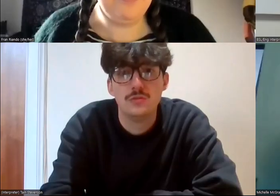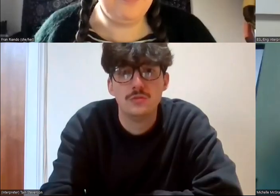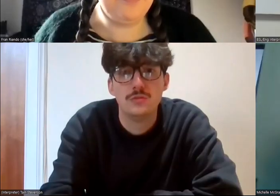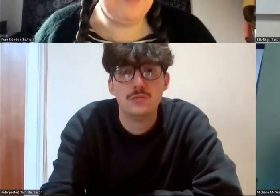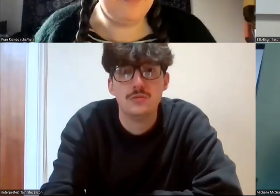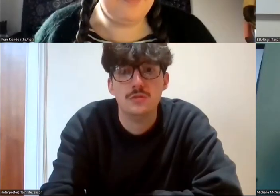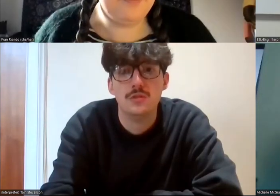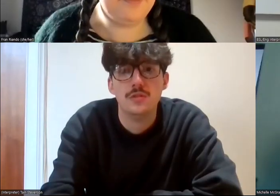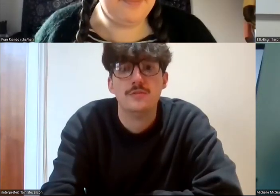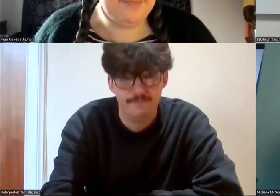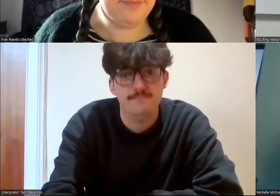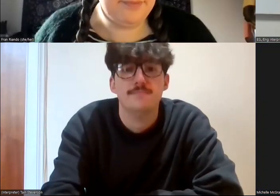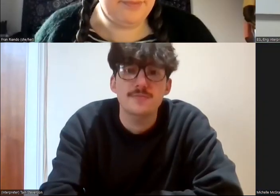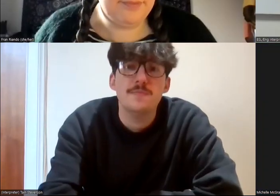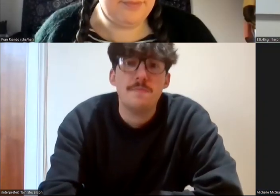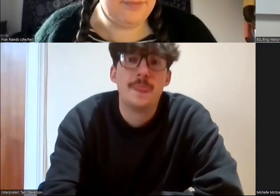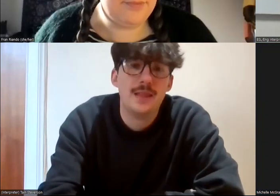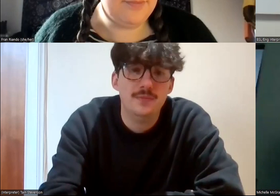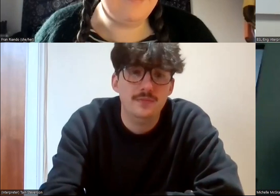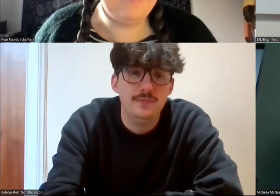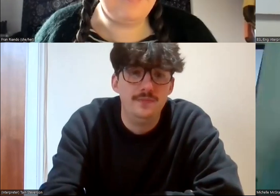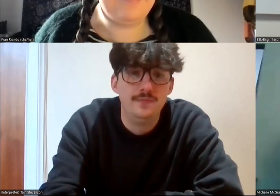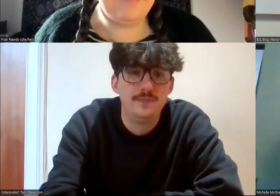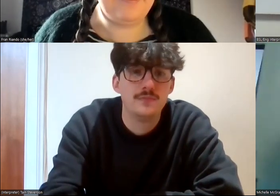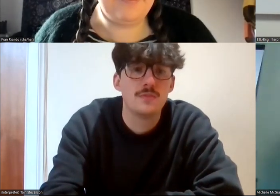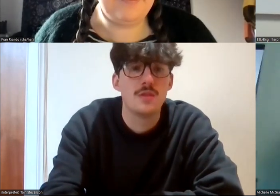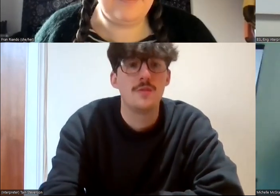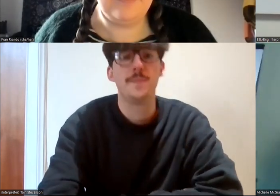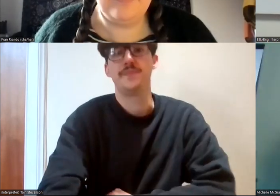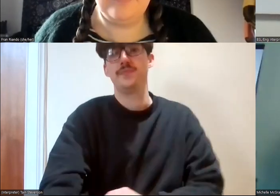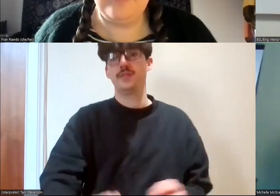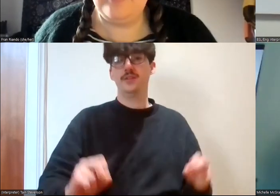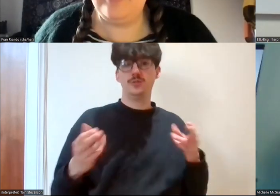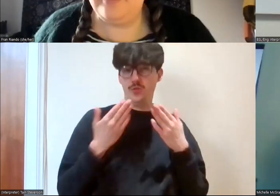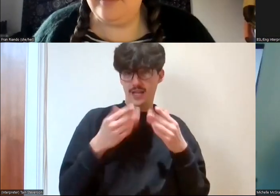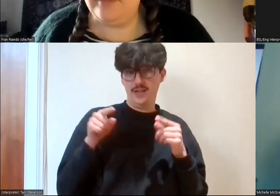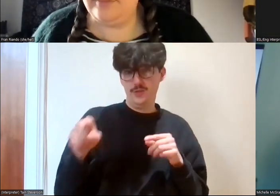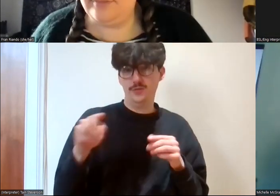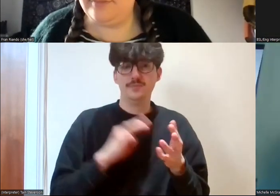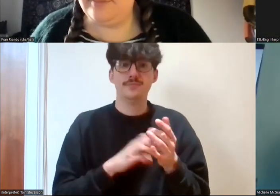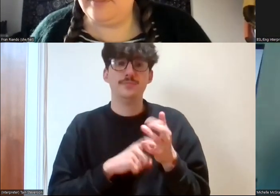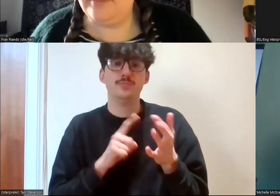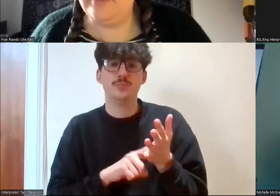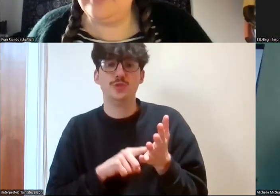Thank you so much Fran and Michelle. A lot to reflect on and then my challenge to us all is